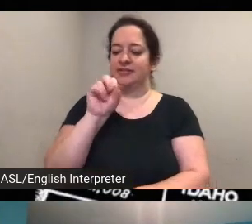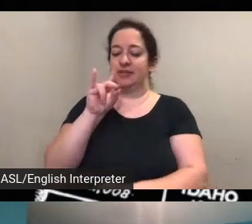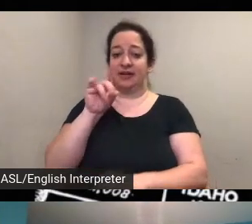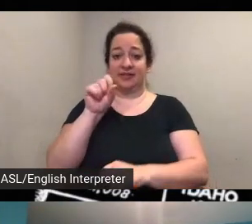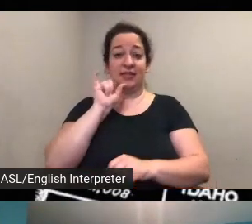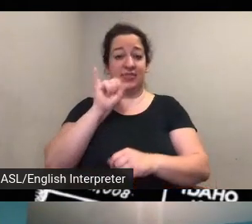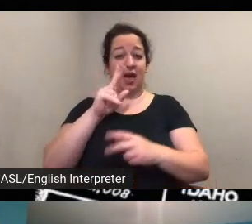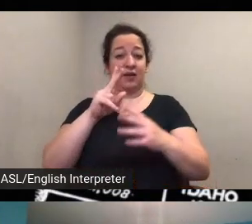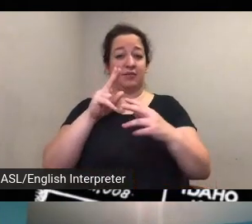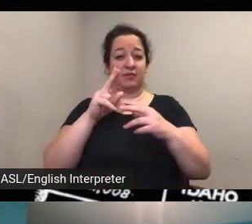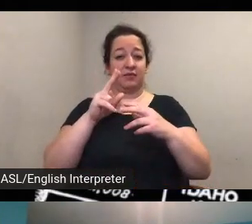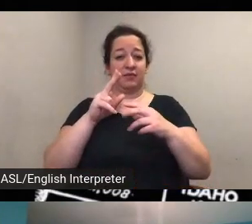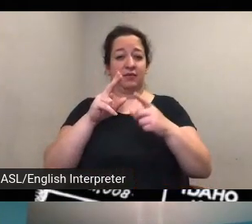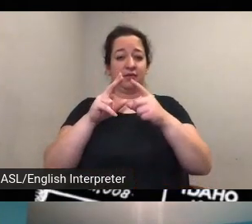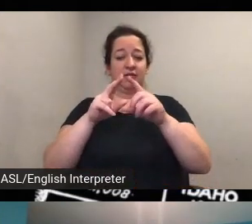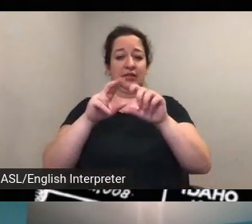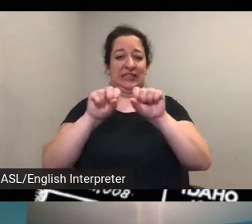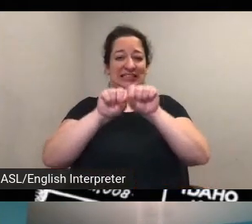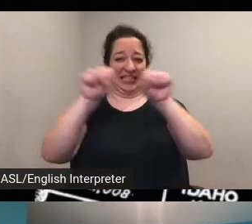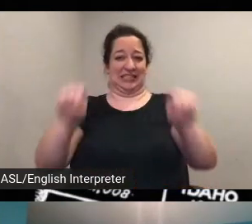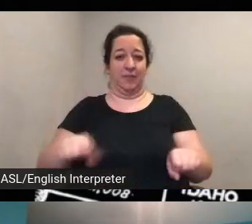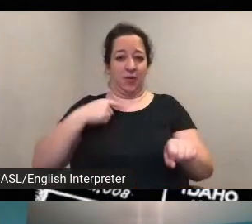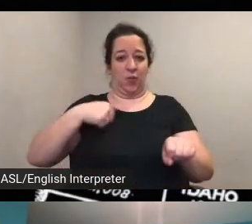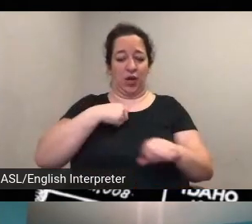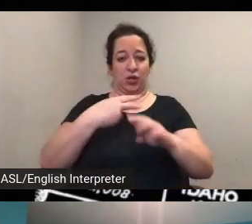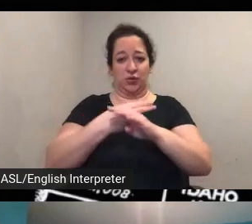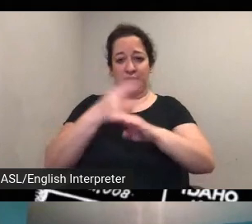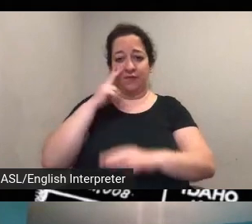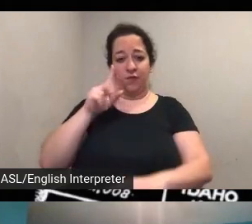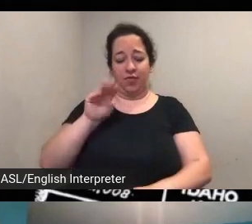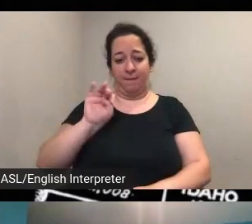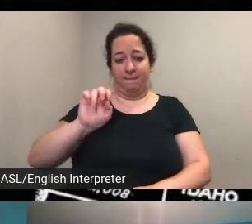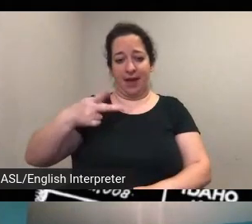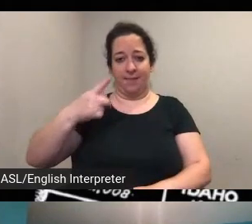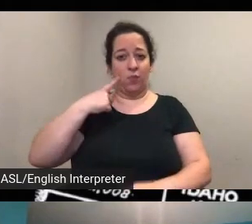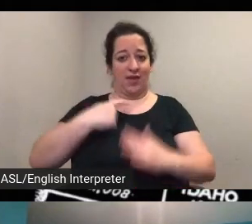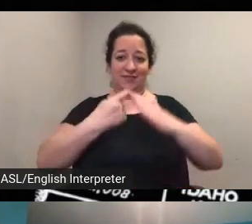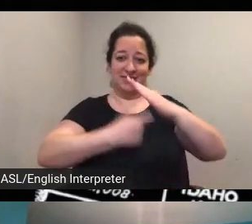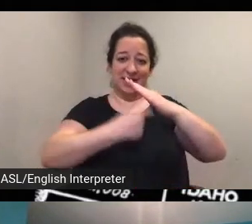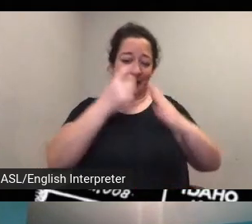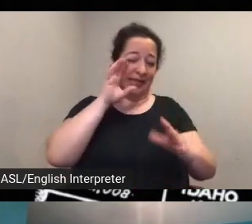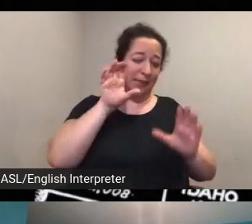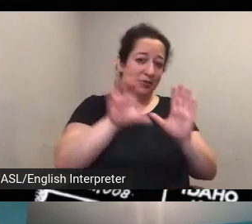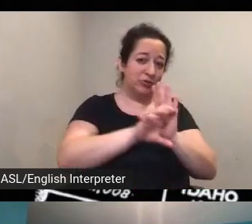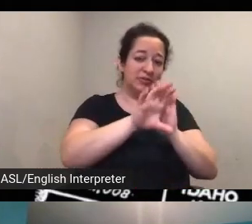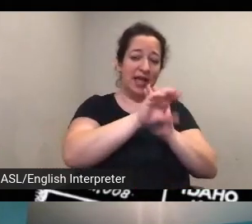so you know while we've got scanned scanned images and photographs